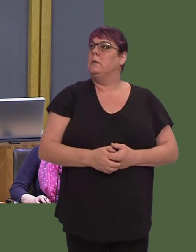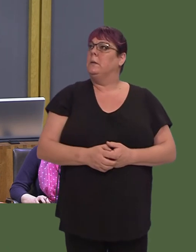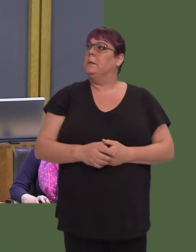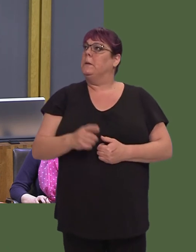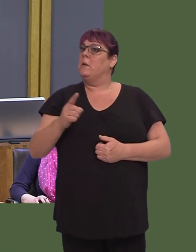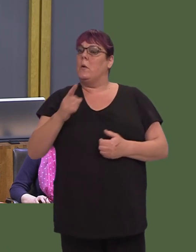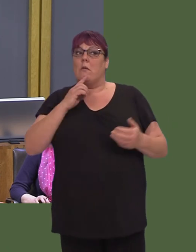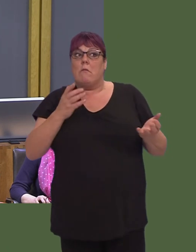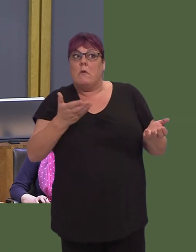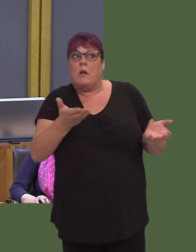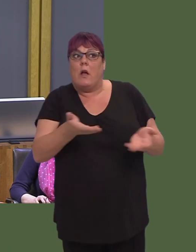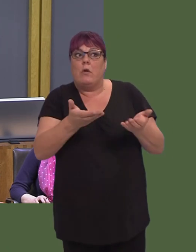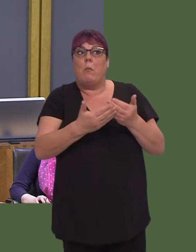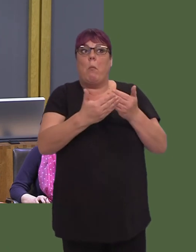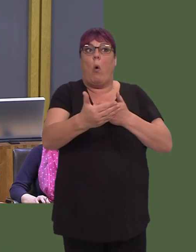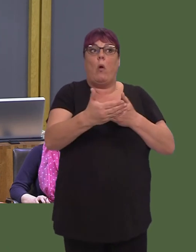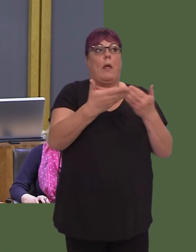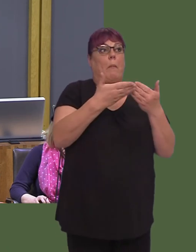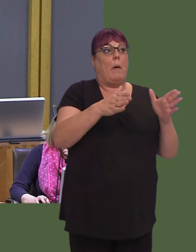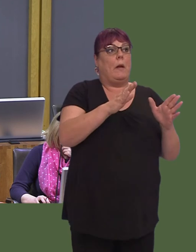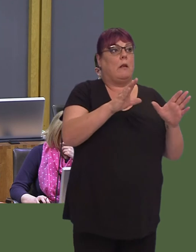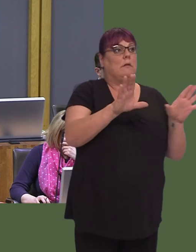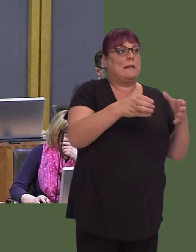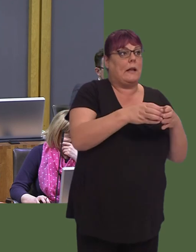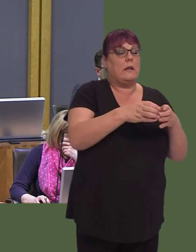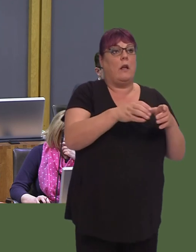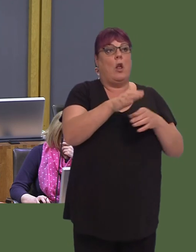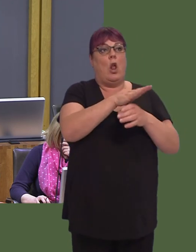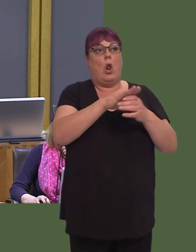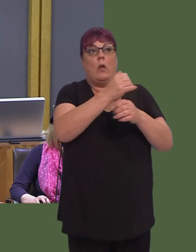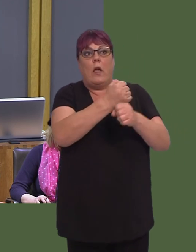the public sector, the health service and local government, but also in further and higher education?